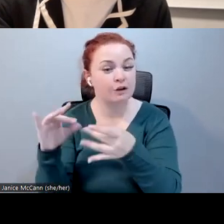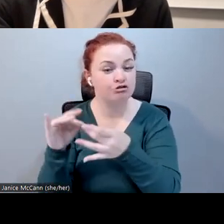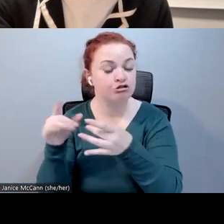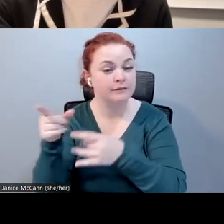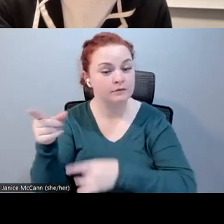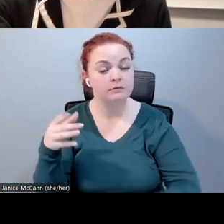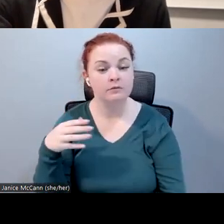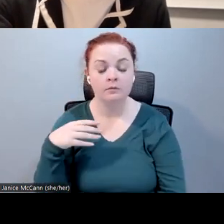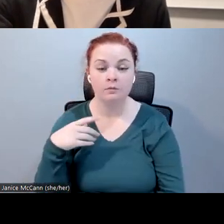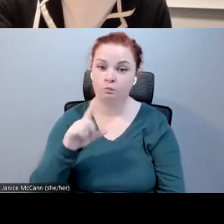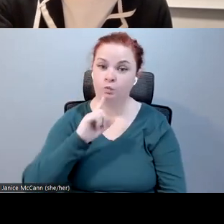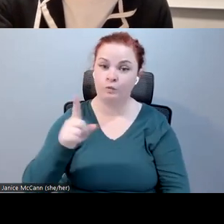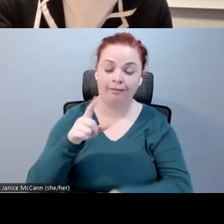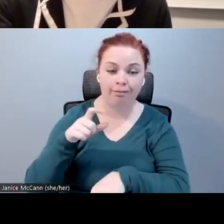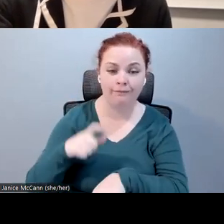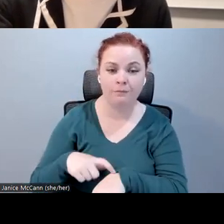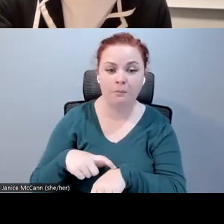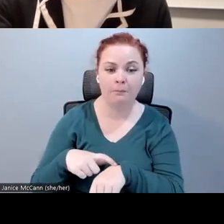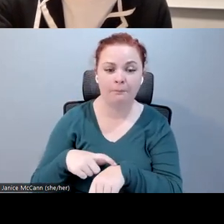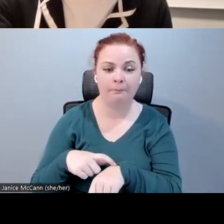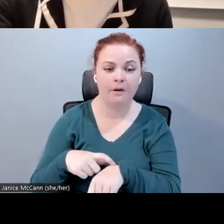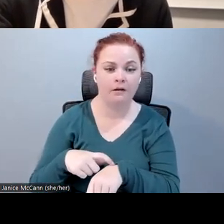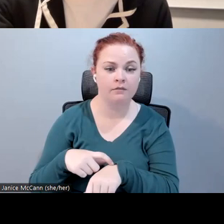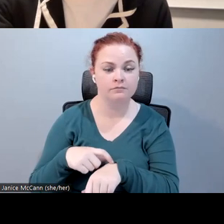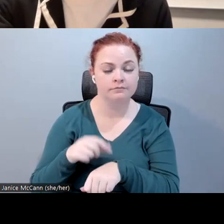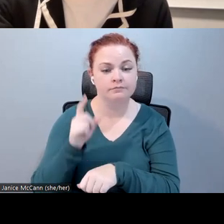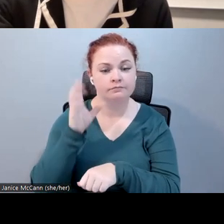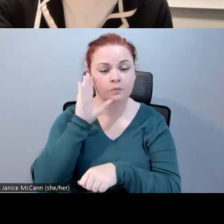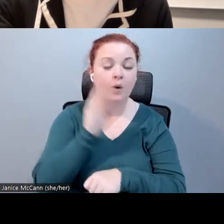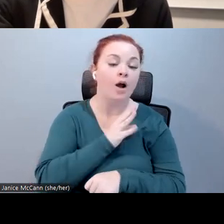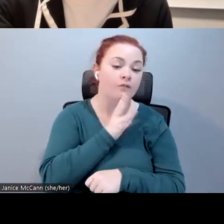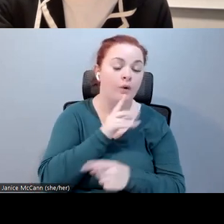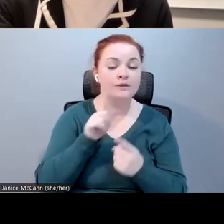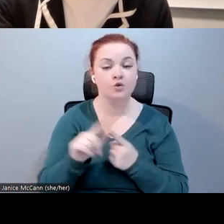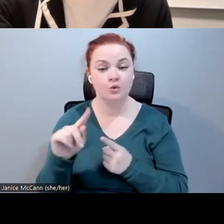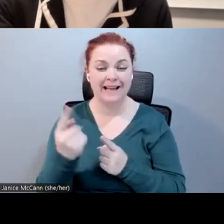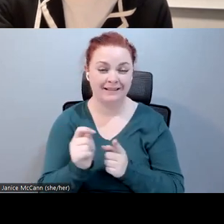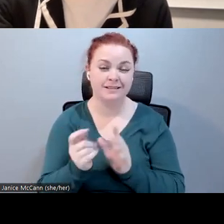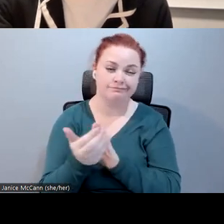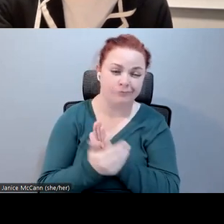Real-time voice to text captioning is vital, the